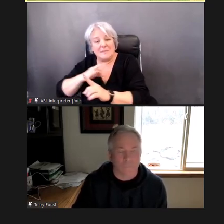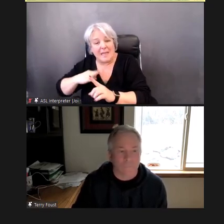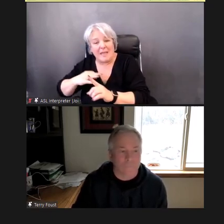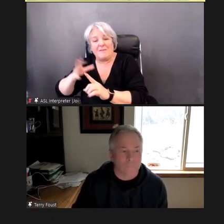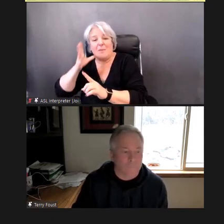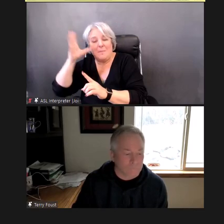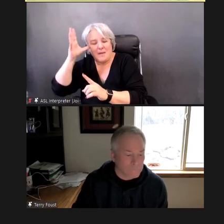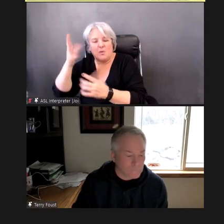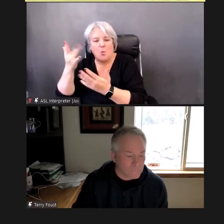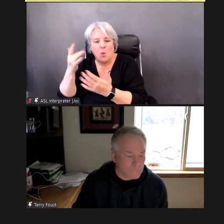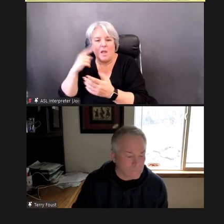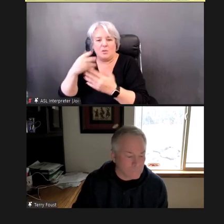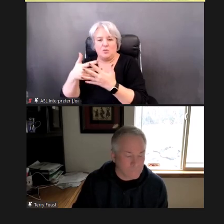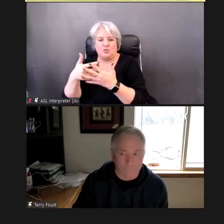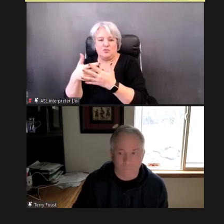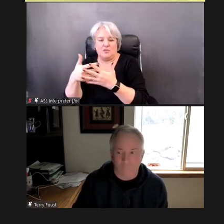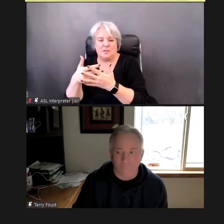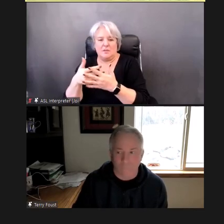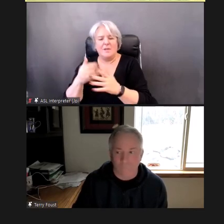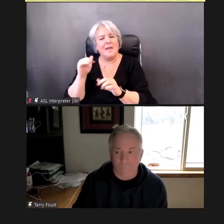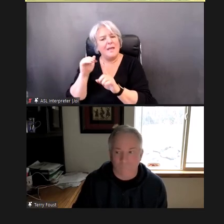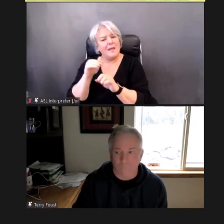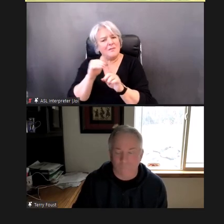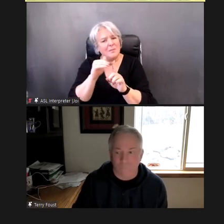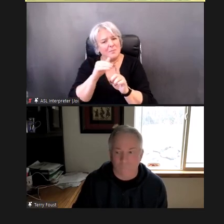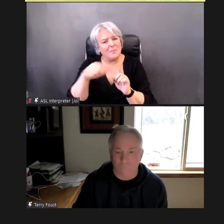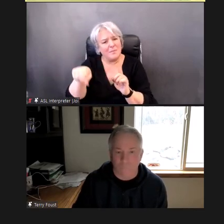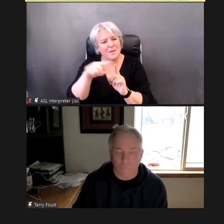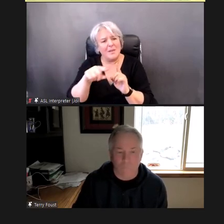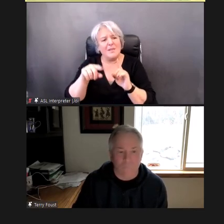That the work of the ECHO Initiative is based on the